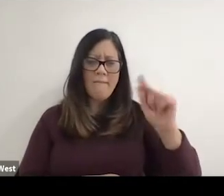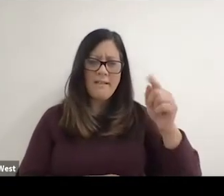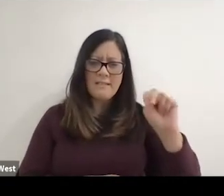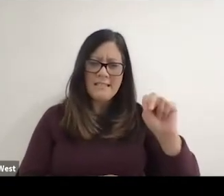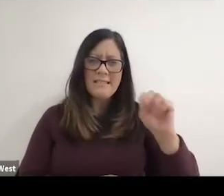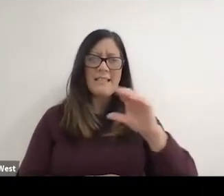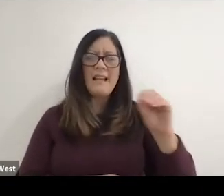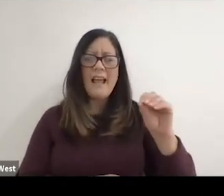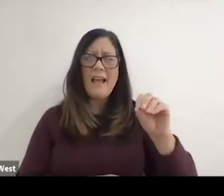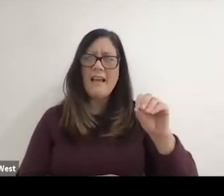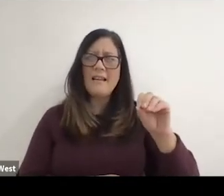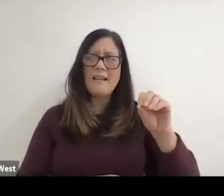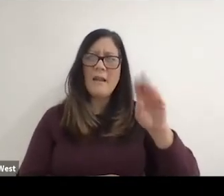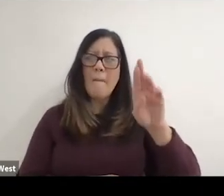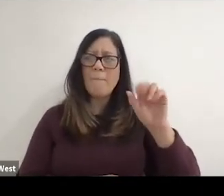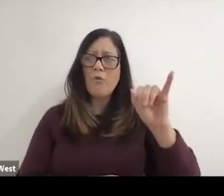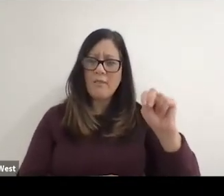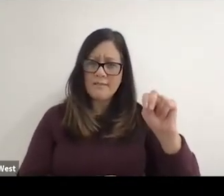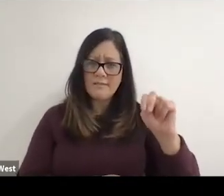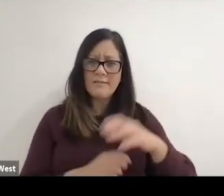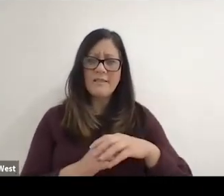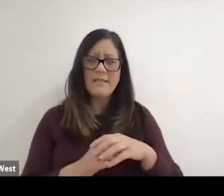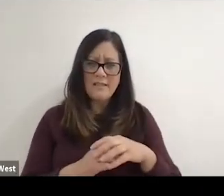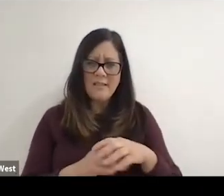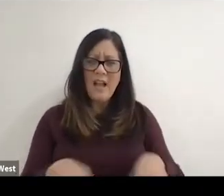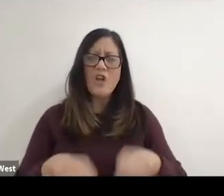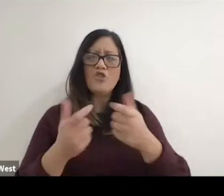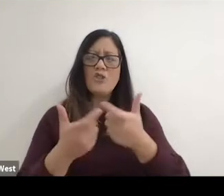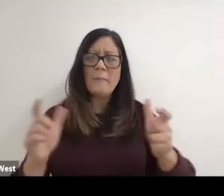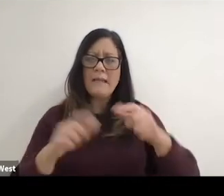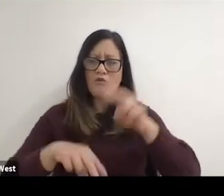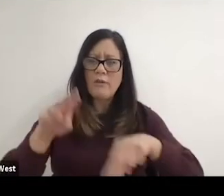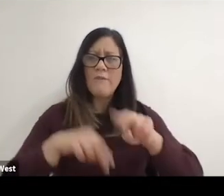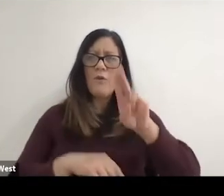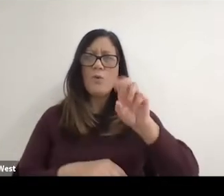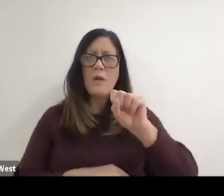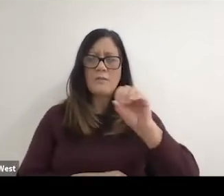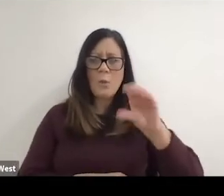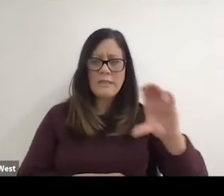He undertook the big review of the USOC around 2010 and I was interviewed